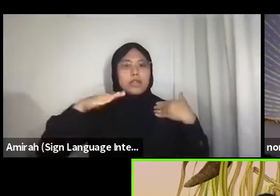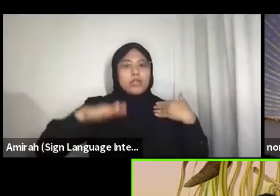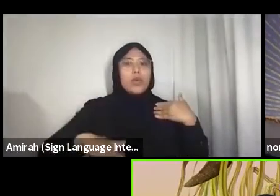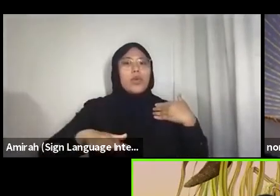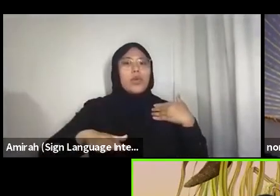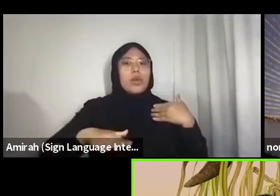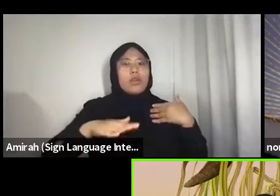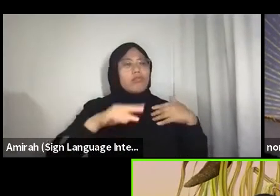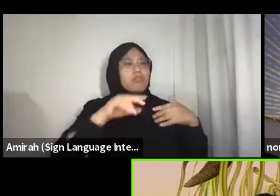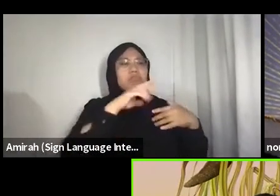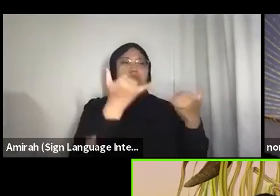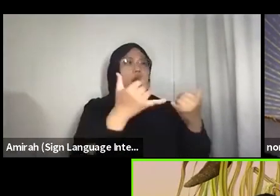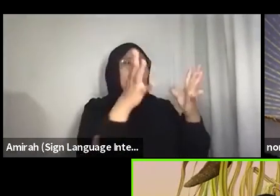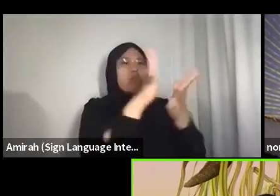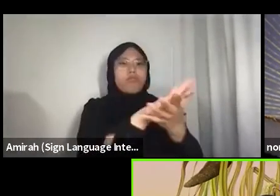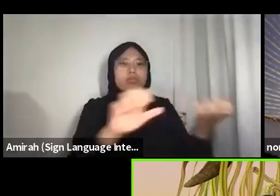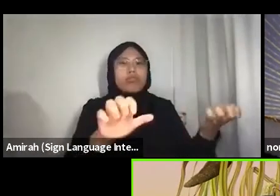So this is just an excerpt.